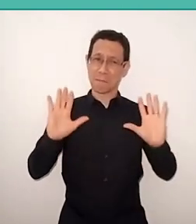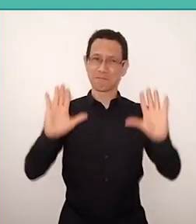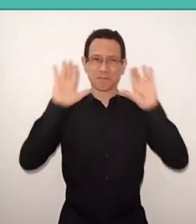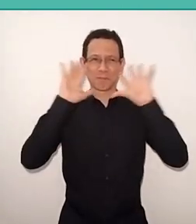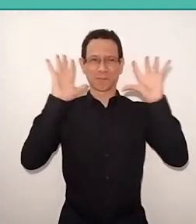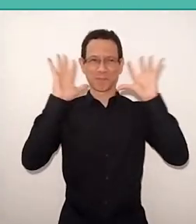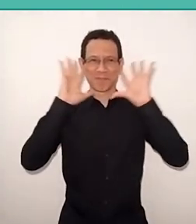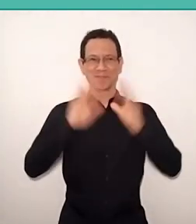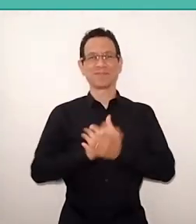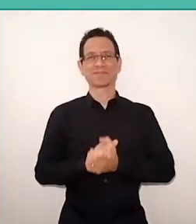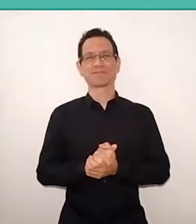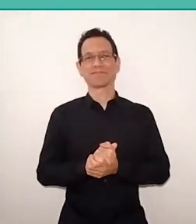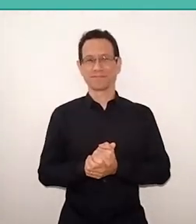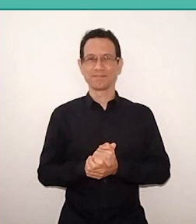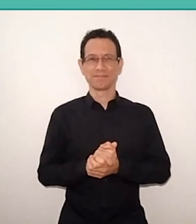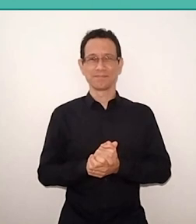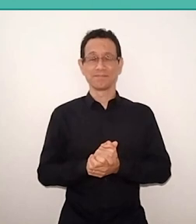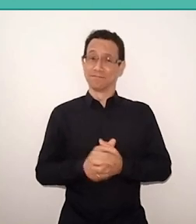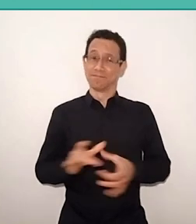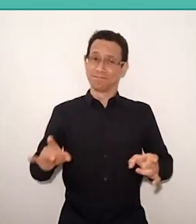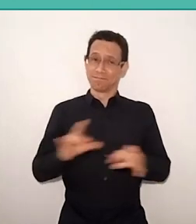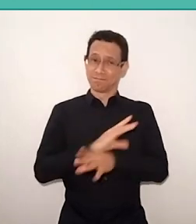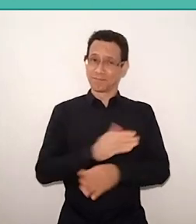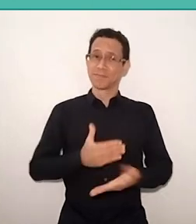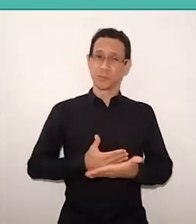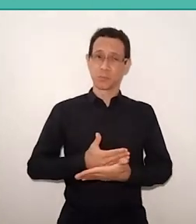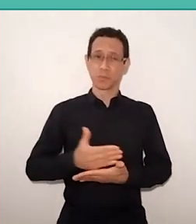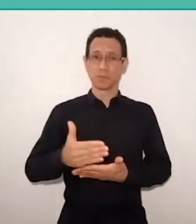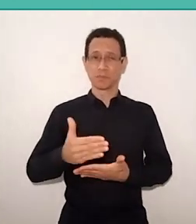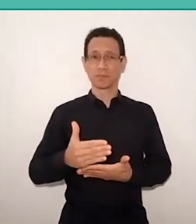And then I'll end mine intervention highlighting this aspect,